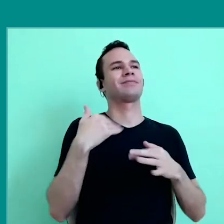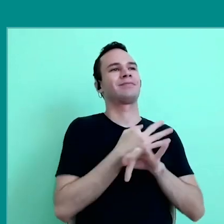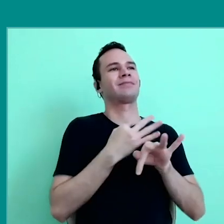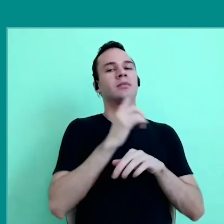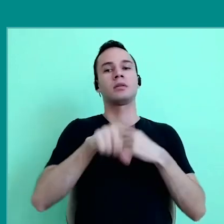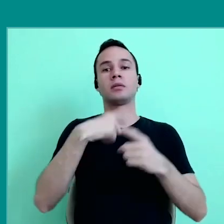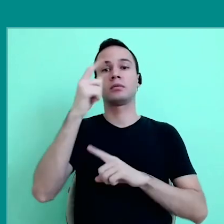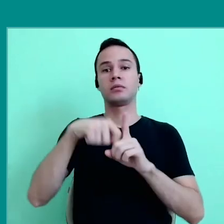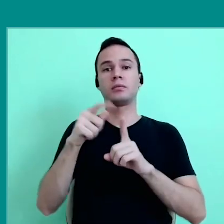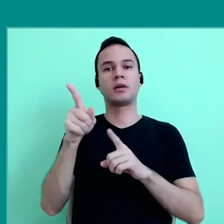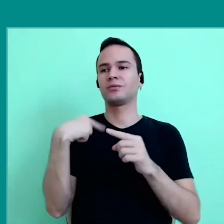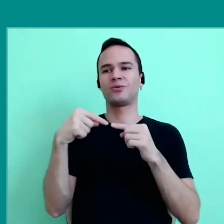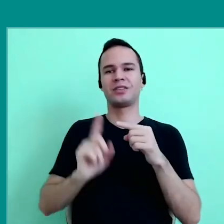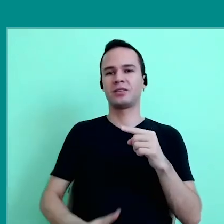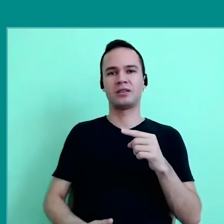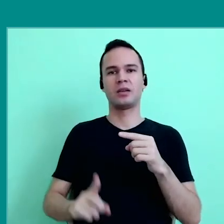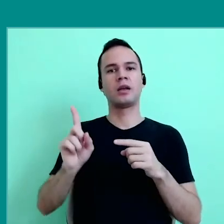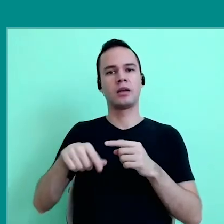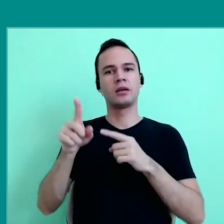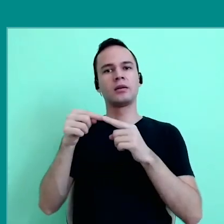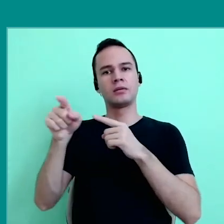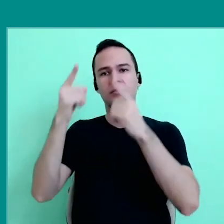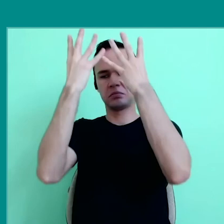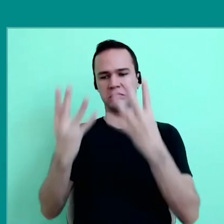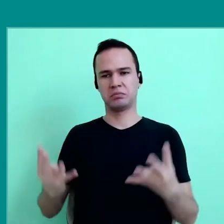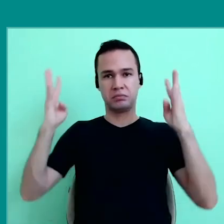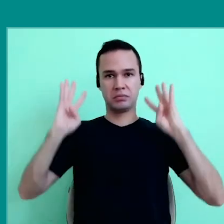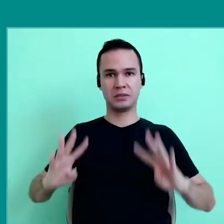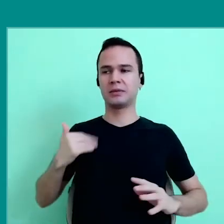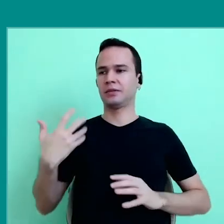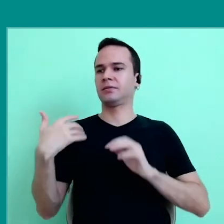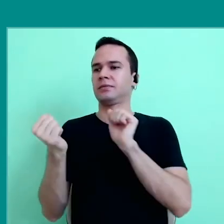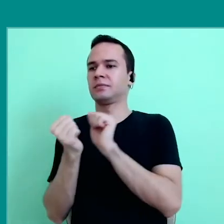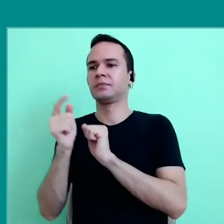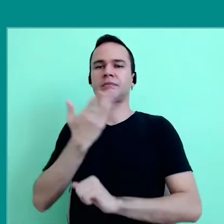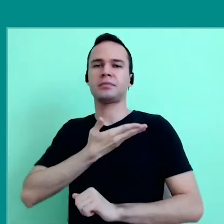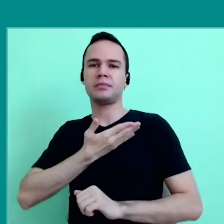But after a month she said: "This isn't a vacation, it's a cage." I want to be with my friends, I want to see the teachers